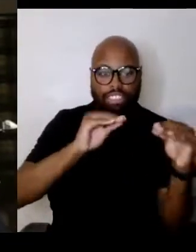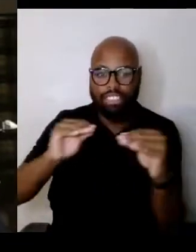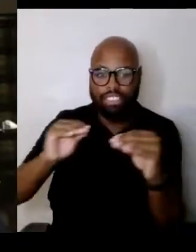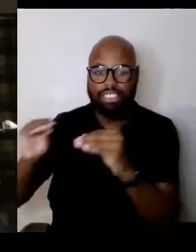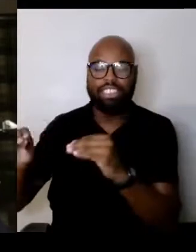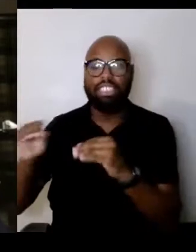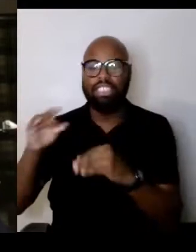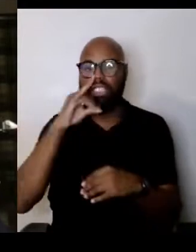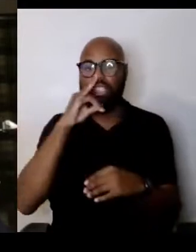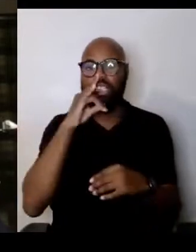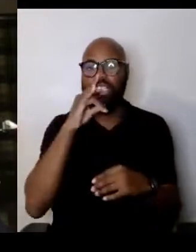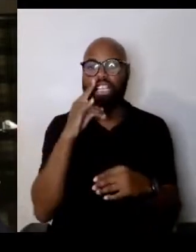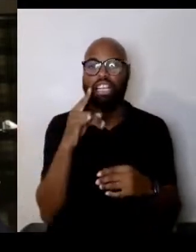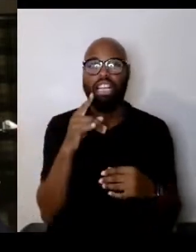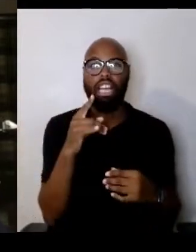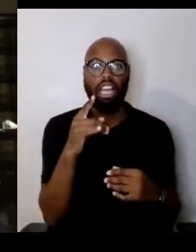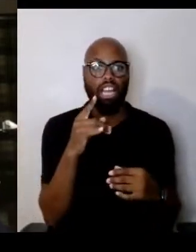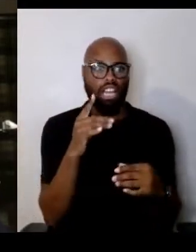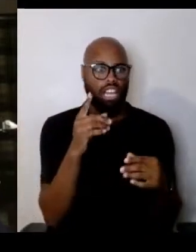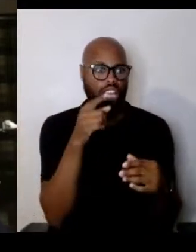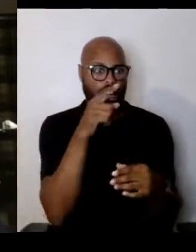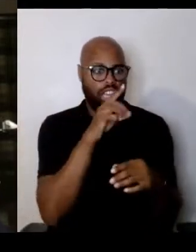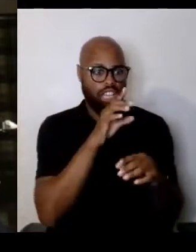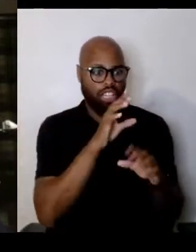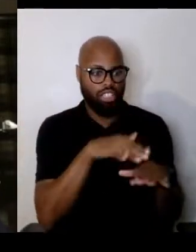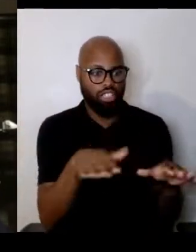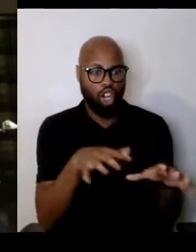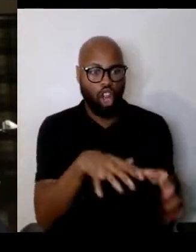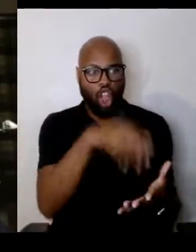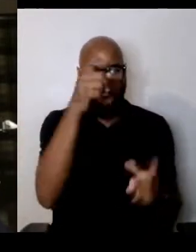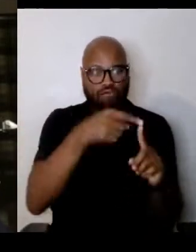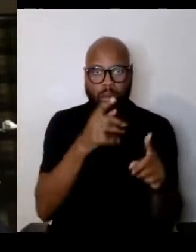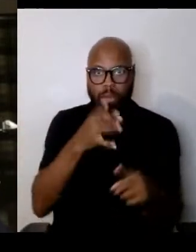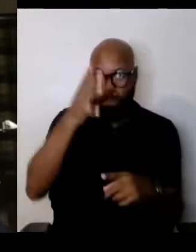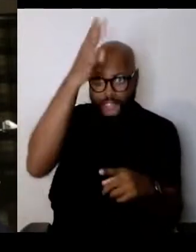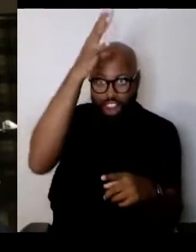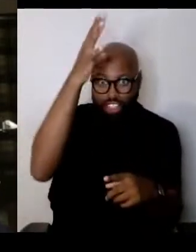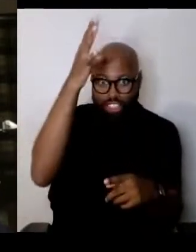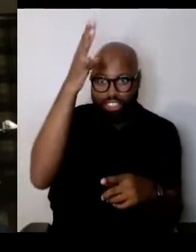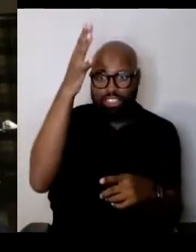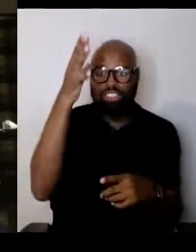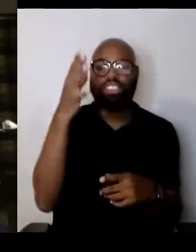what their parents teach them and if you can teach their parents